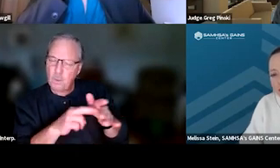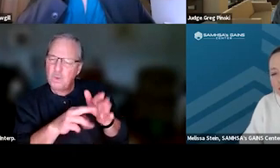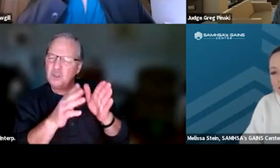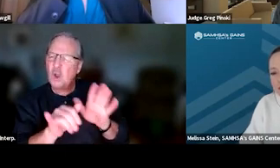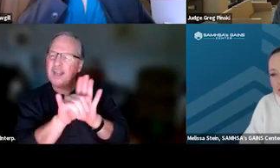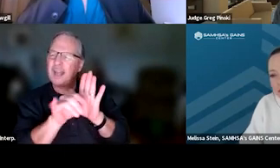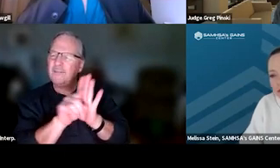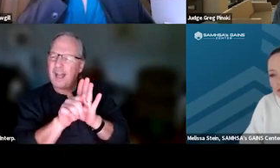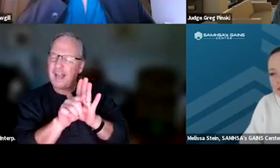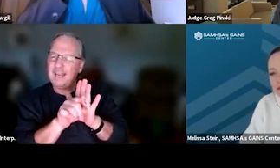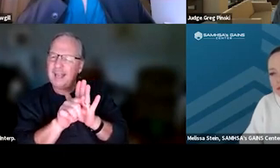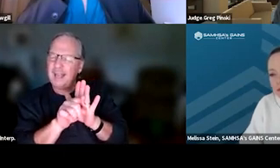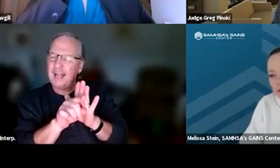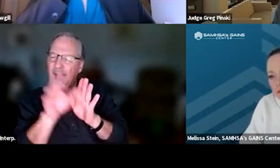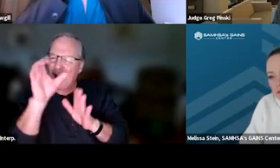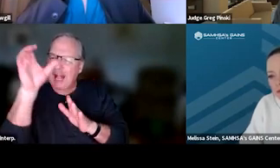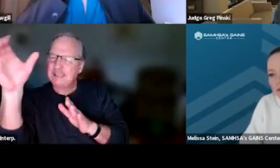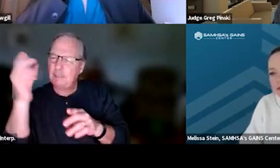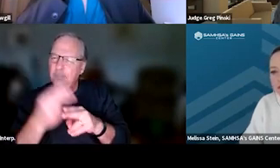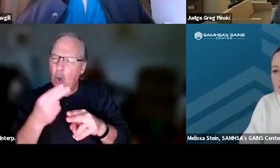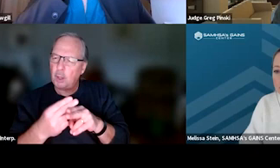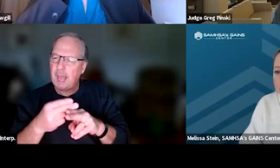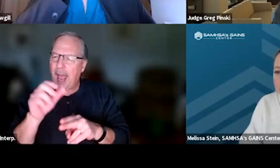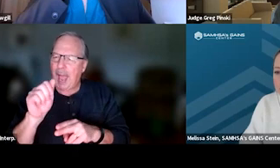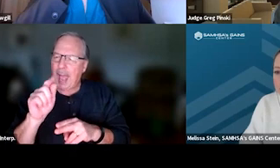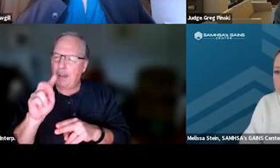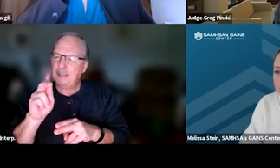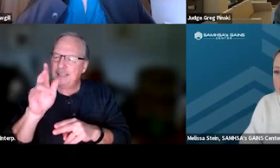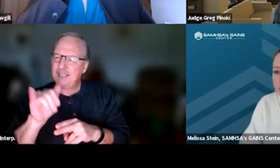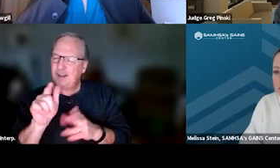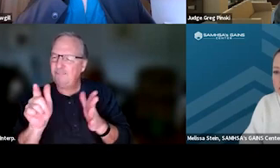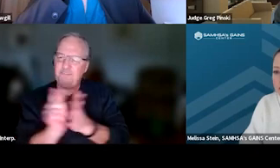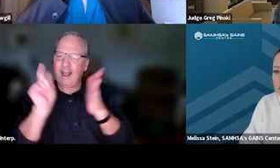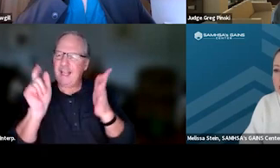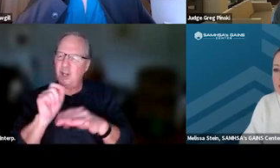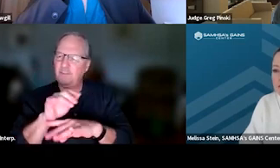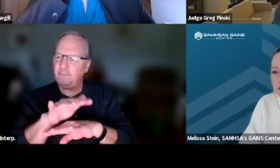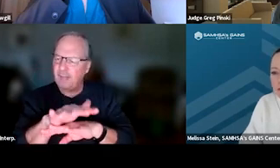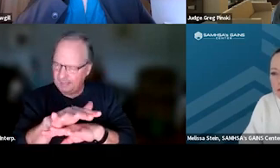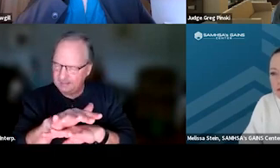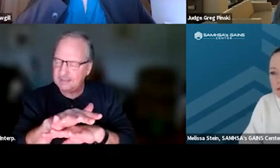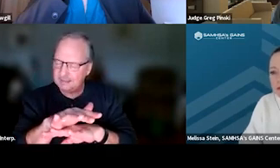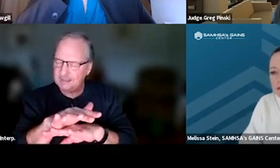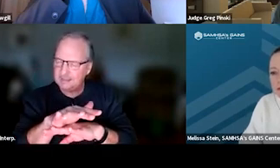a concept called abstinence violation effect, and the citation, the research,